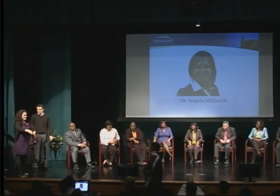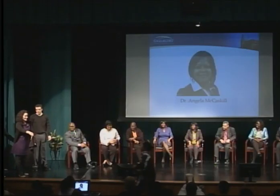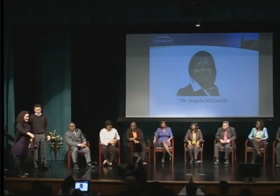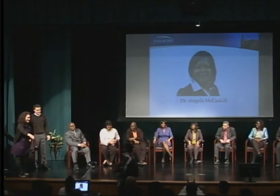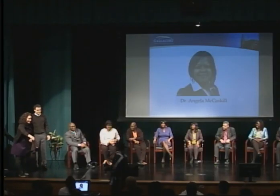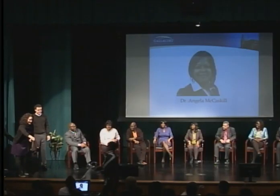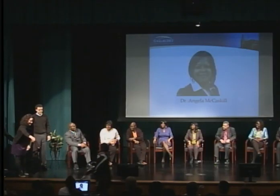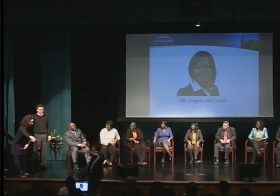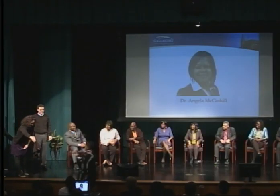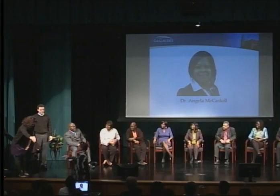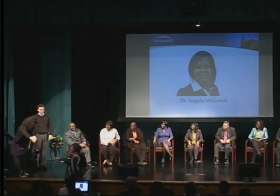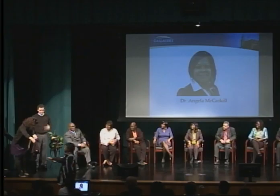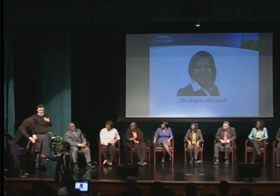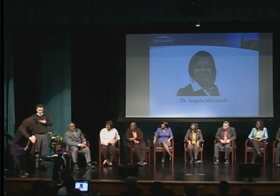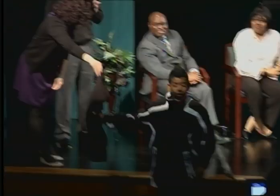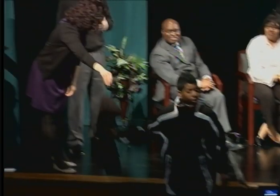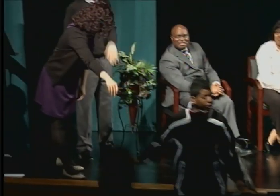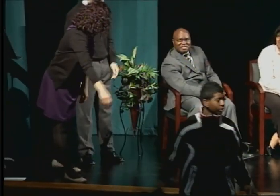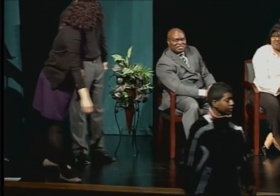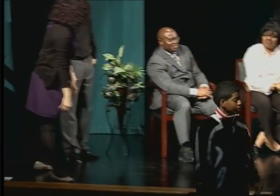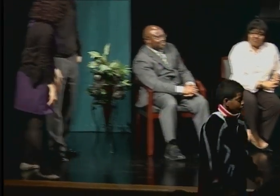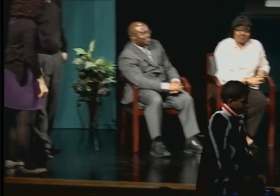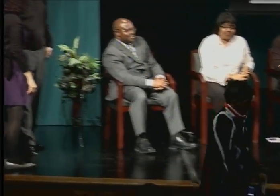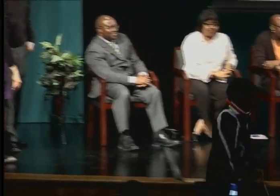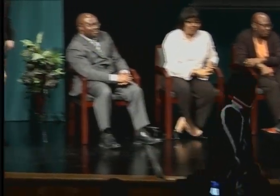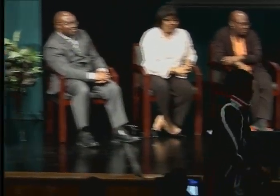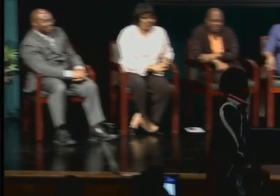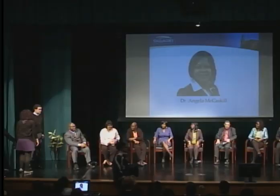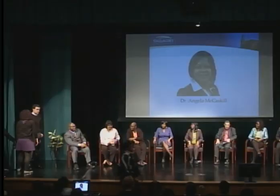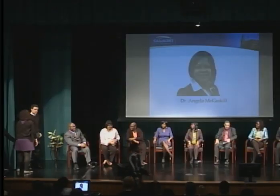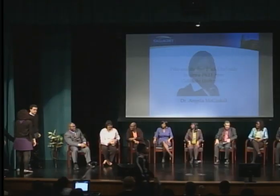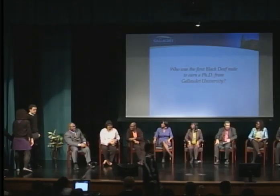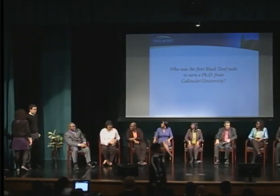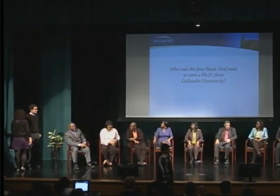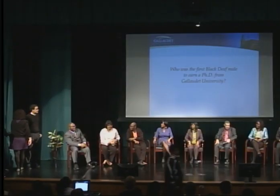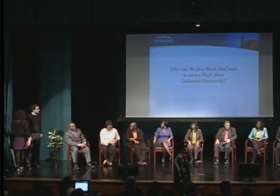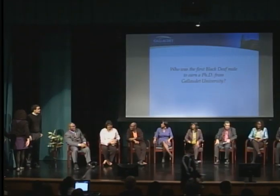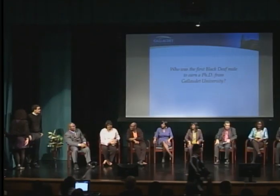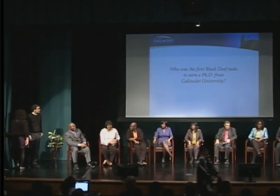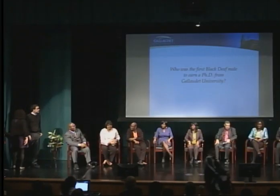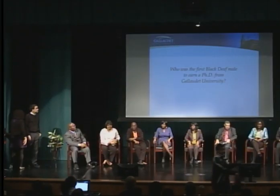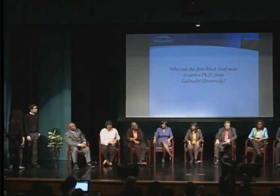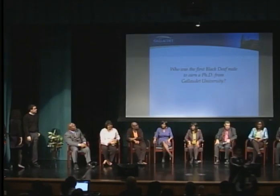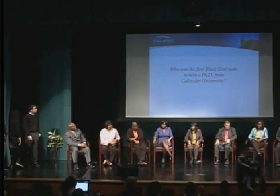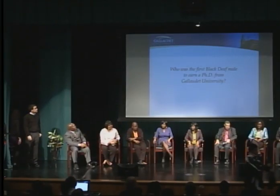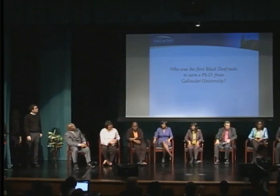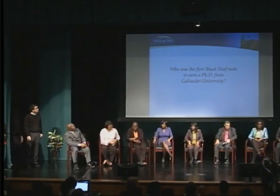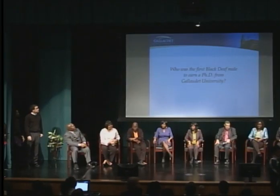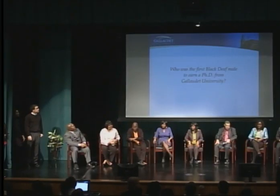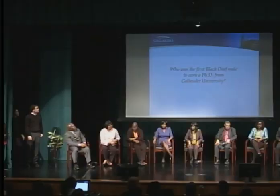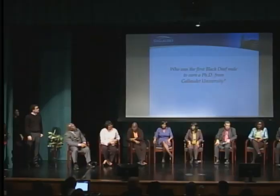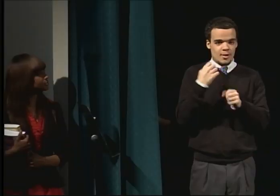Who was the first black deaf male to earn a PhD from Gallaudet University?